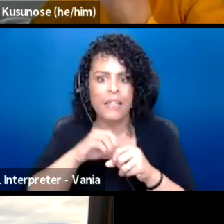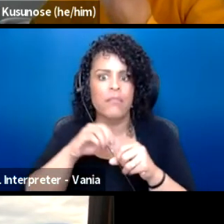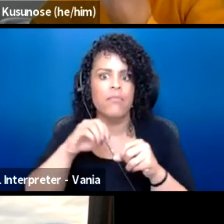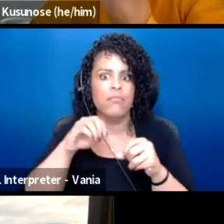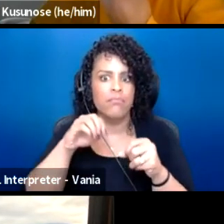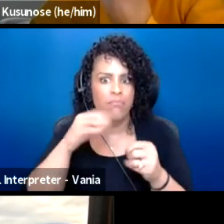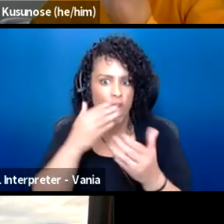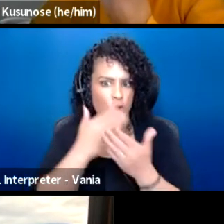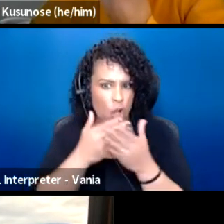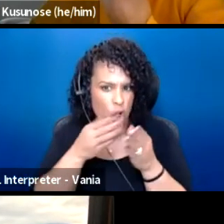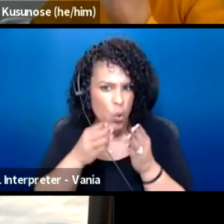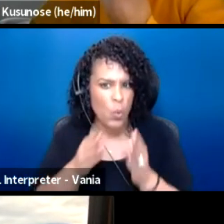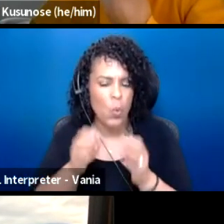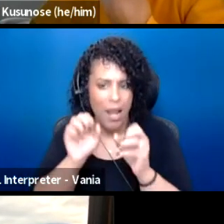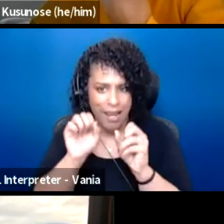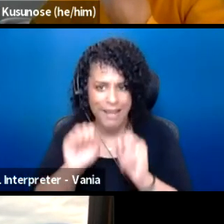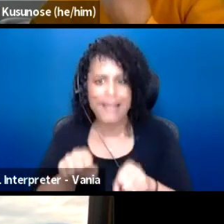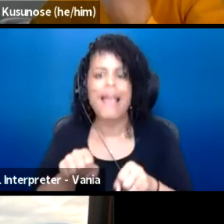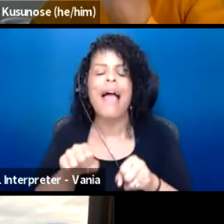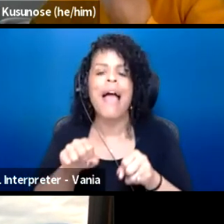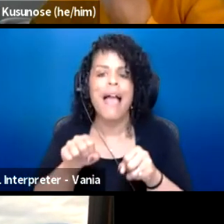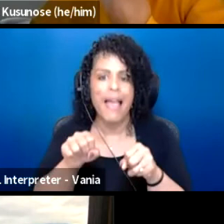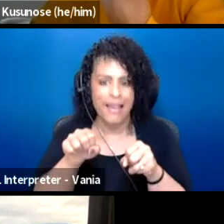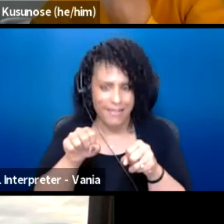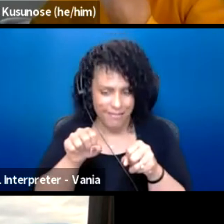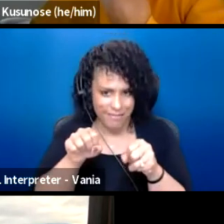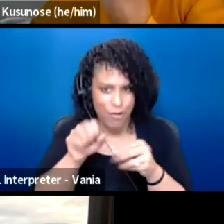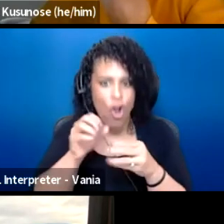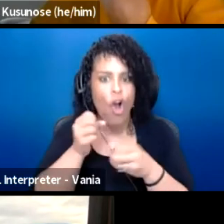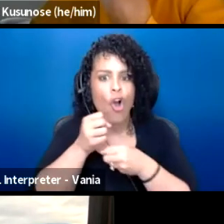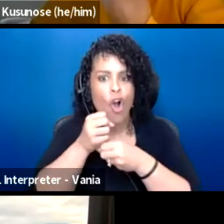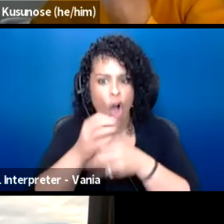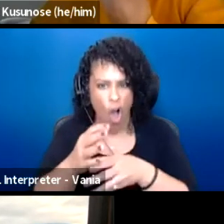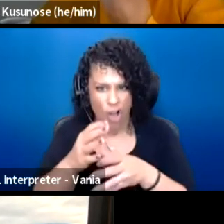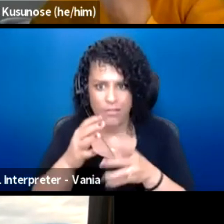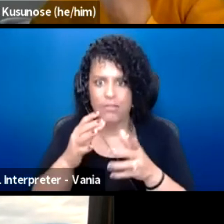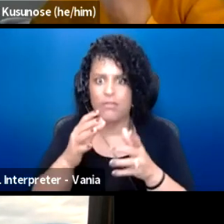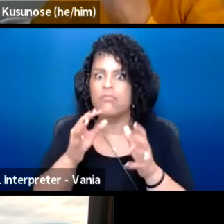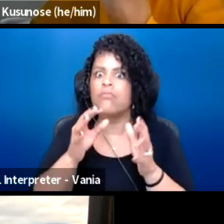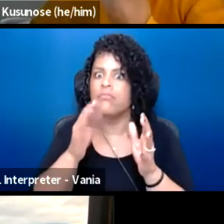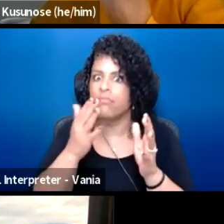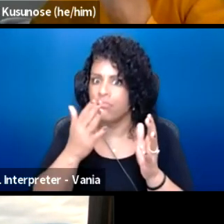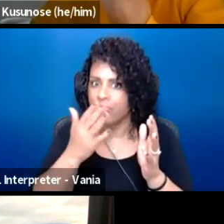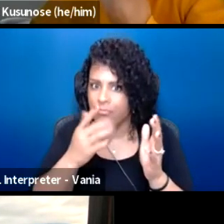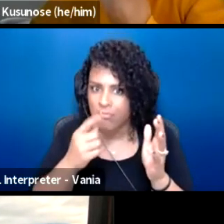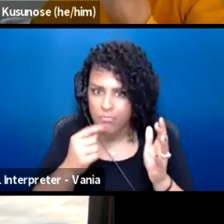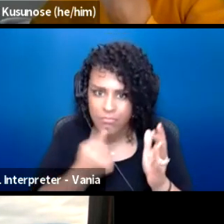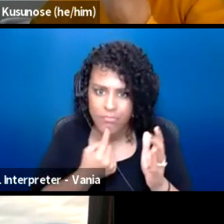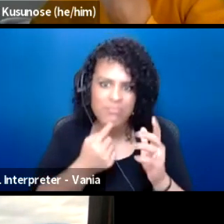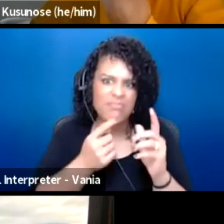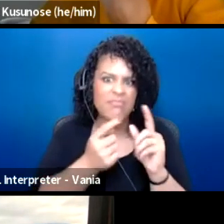that causes significant transformable change in people who otherwise would be close